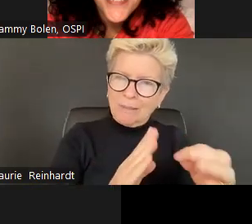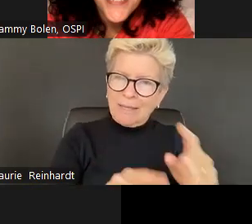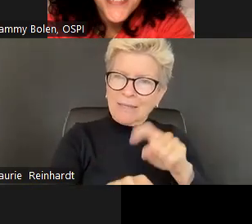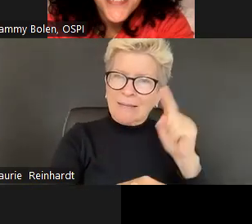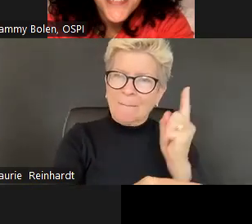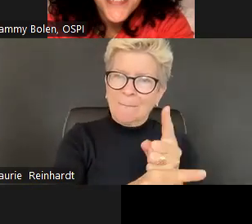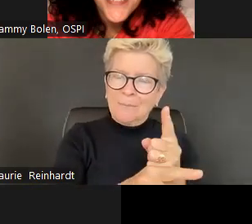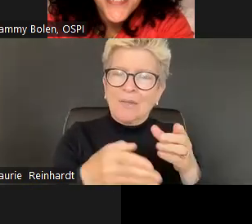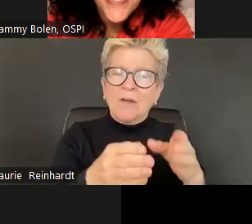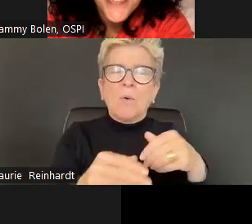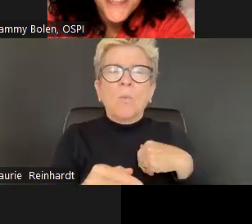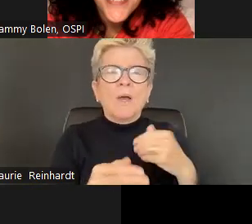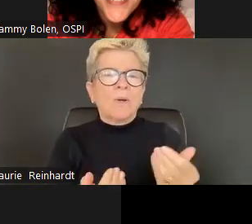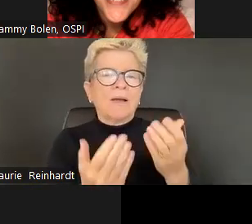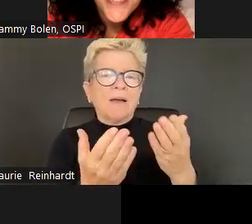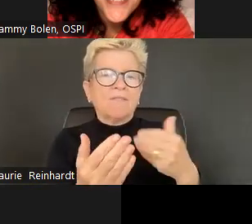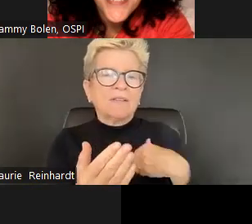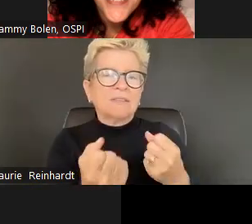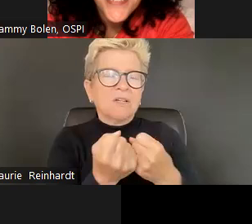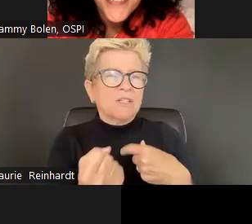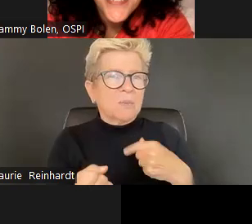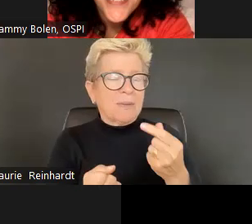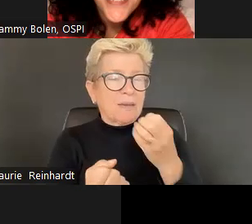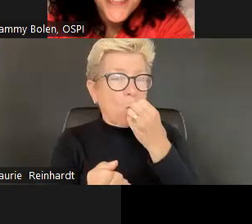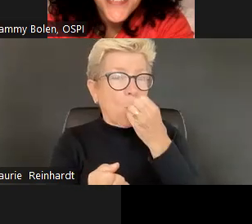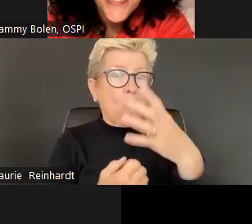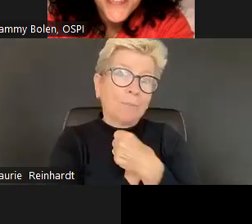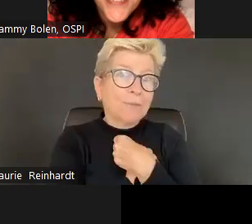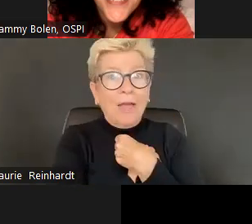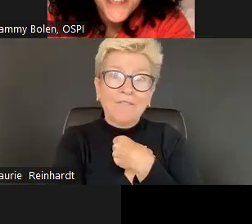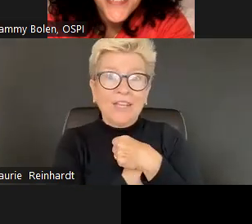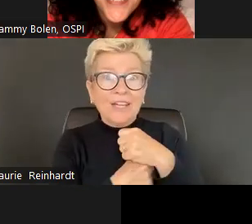Students develop in engaging in these practices, right? Like how do we help kids? Create be responsible and have choice right what does it mean when we're offering choice to kids does it mean we're having a free for all or is it are we using choice boards in a very strategic and timely way?